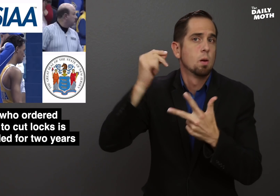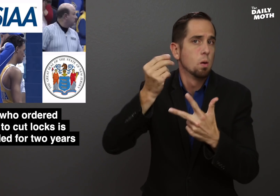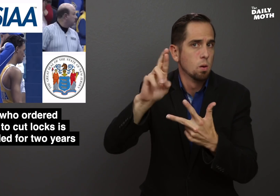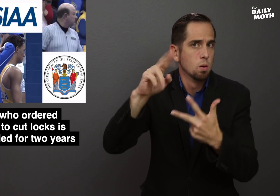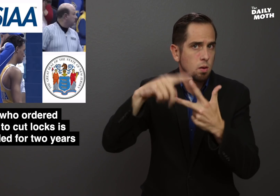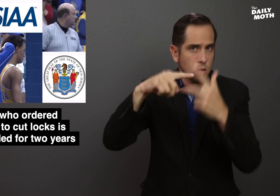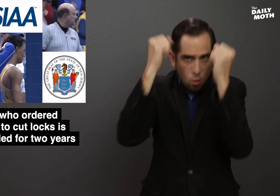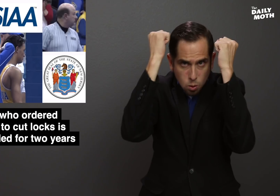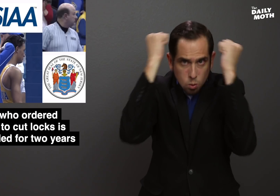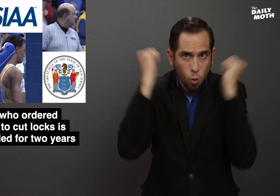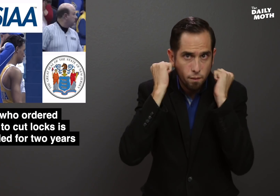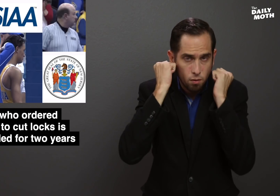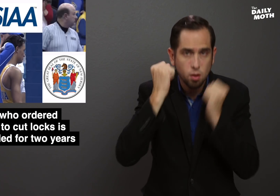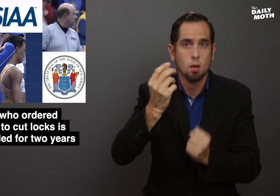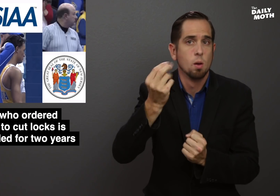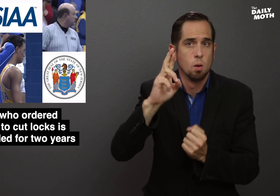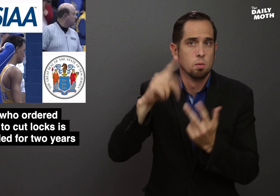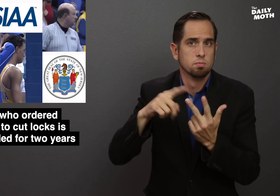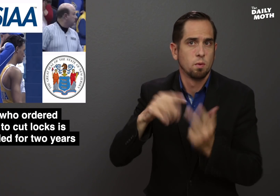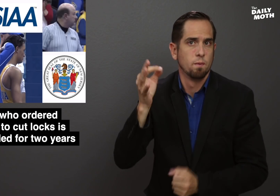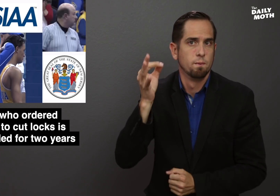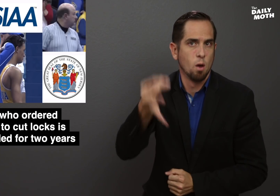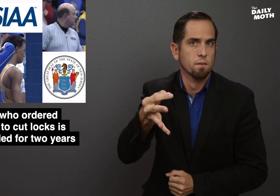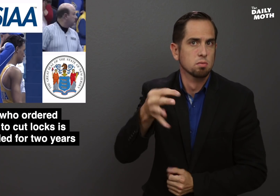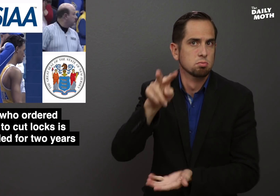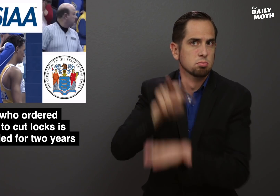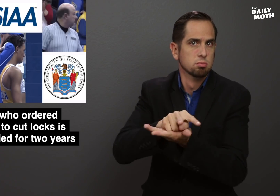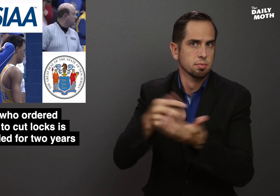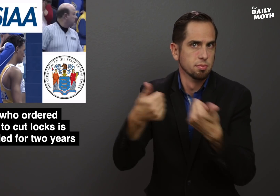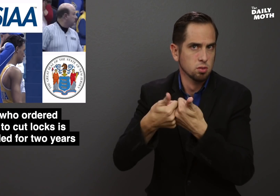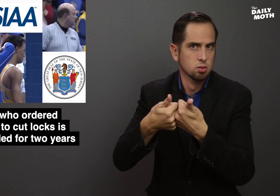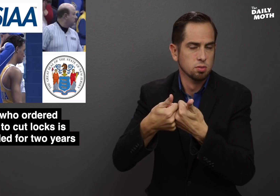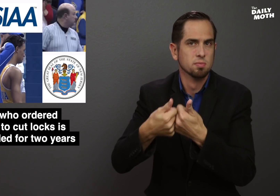or cover it or forfeit a match?